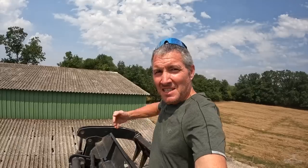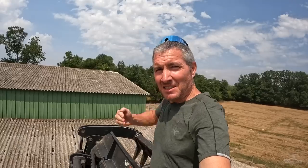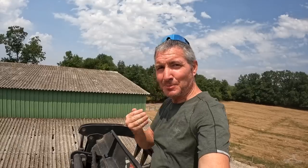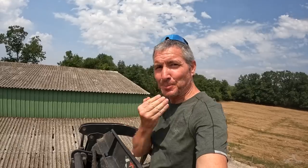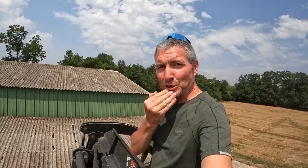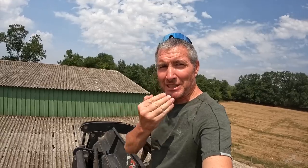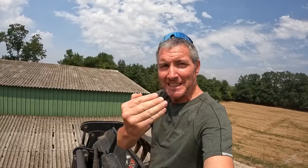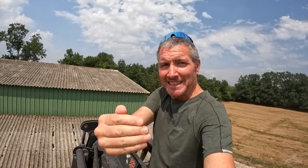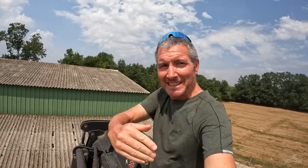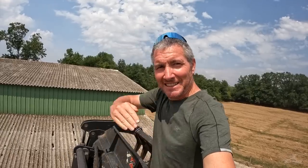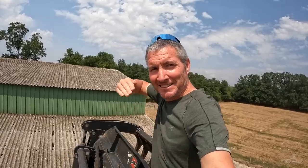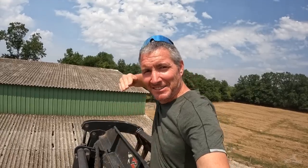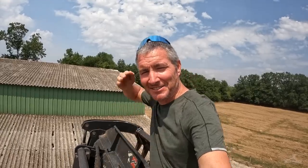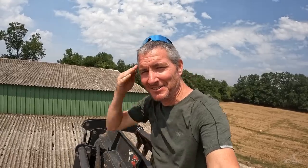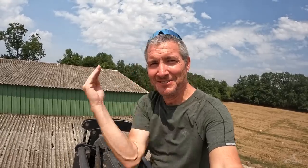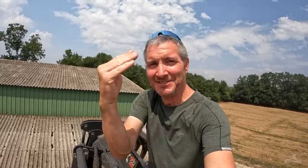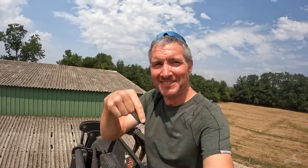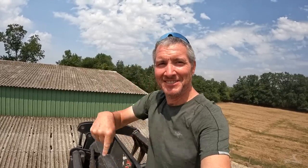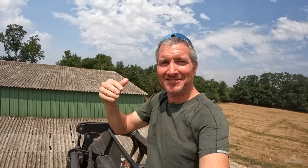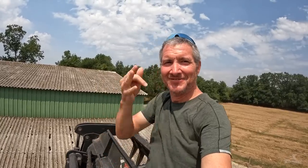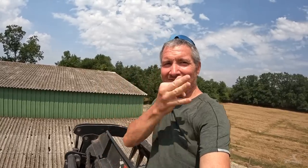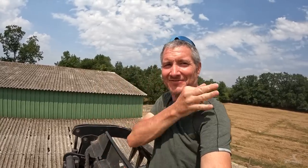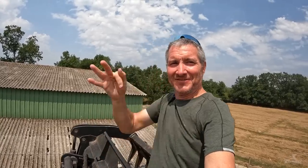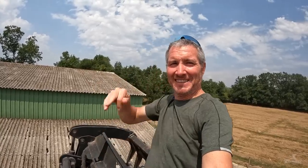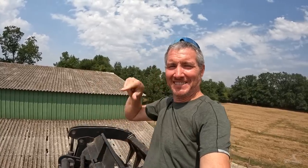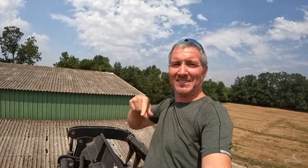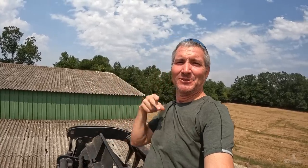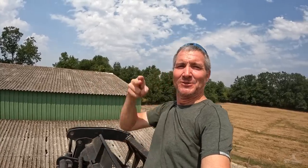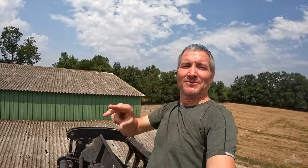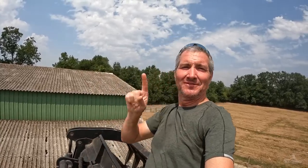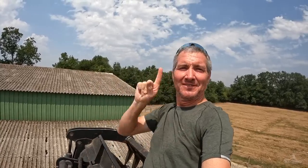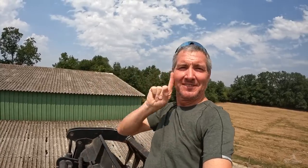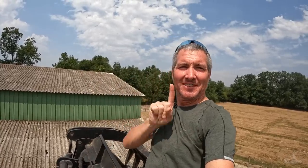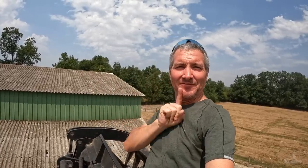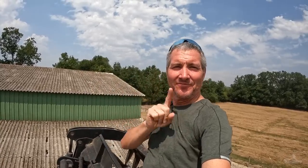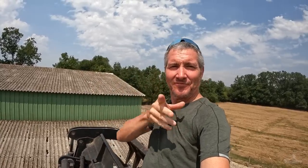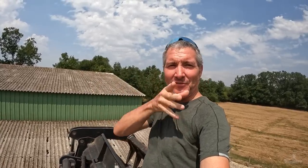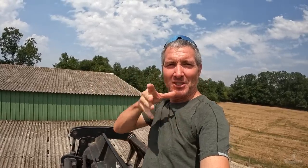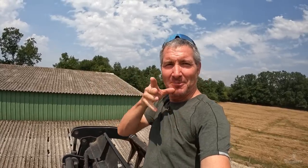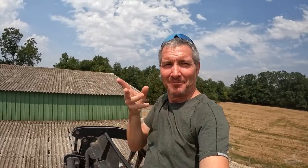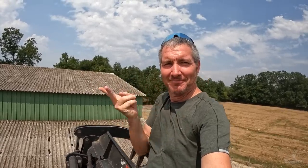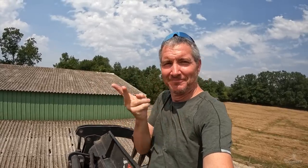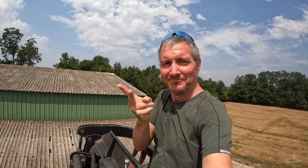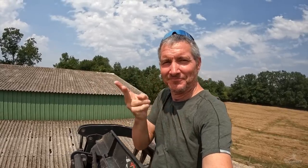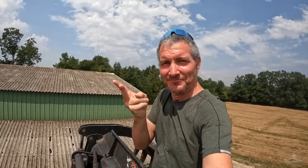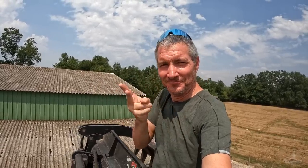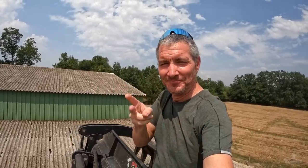Bonjour! I’m here in France with two deaf farmers.